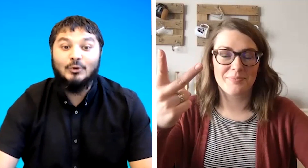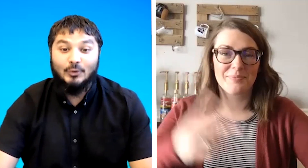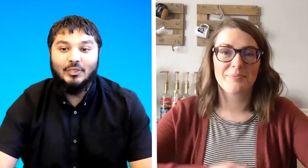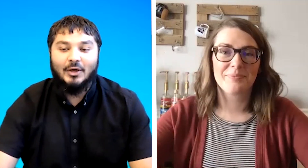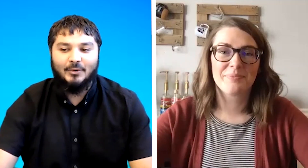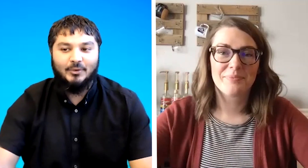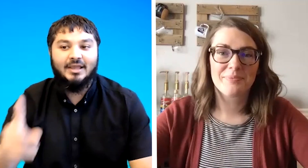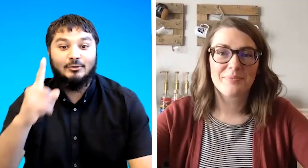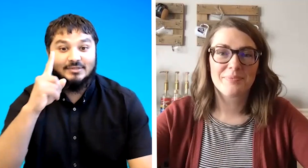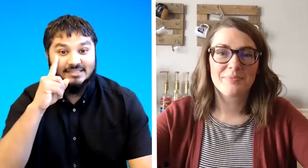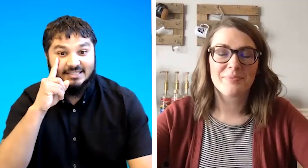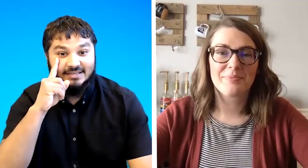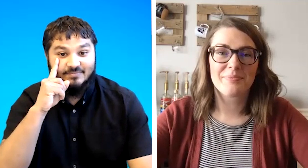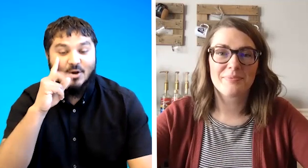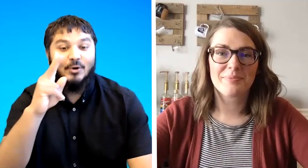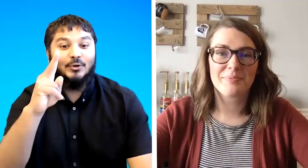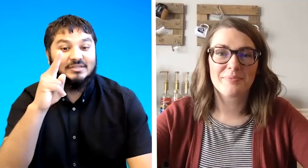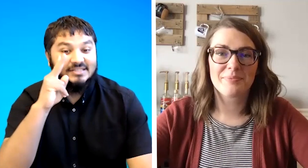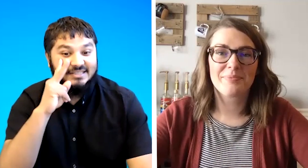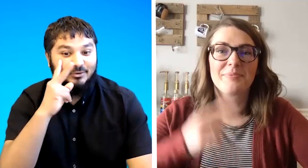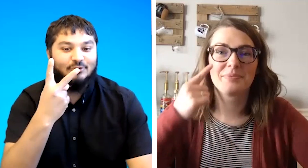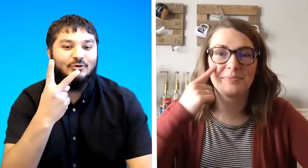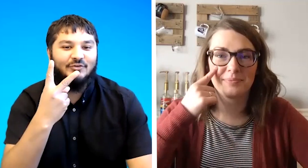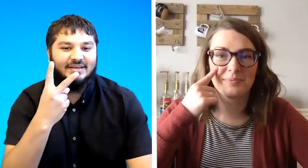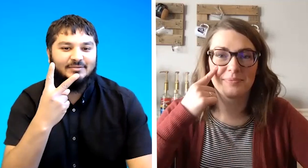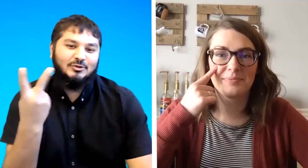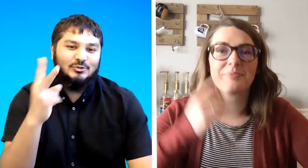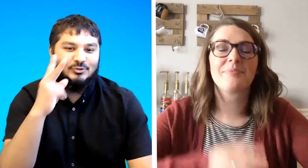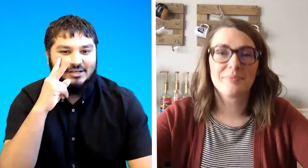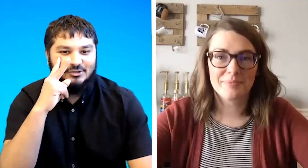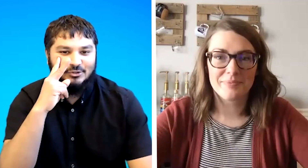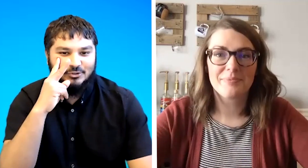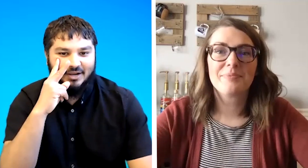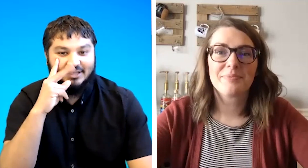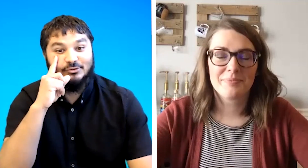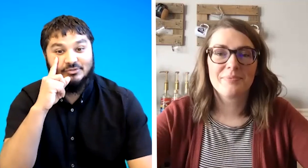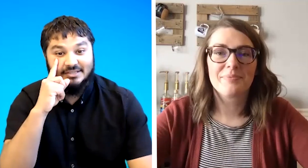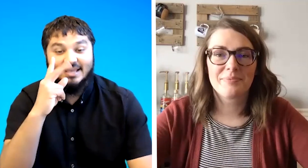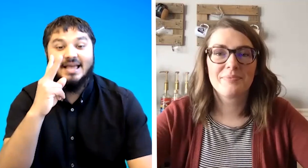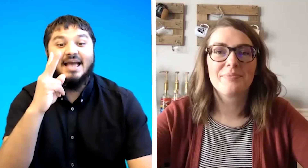do that one we can do c or c with two fingers because two eyes you could do like that so c